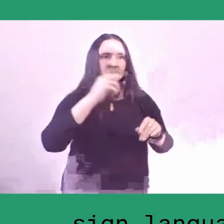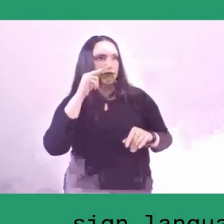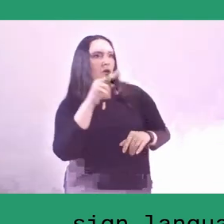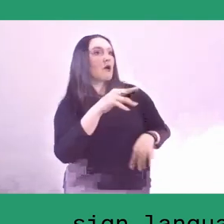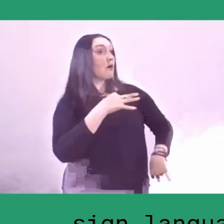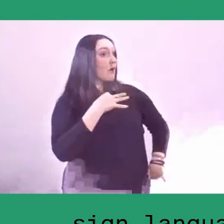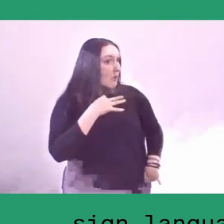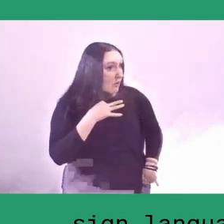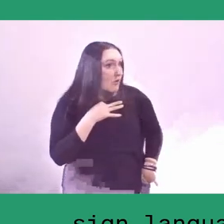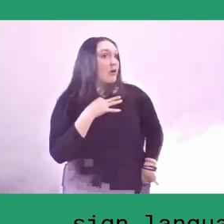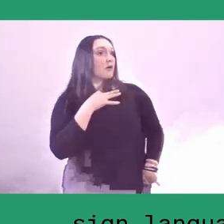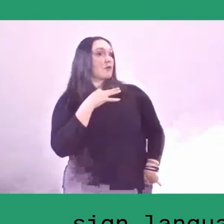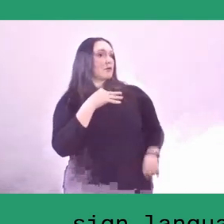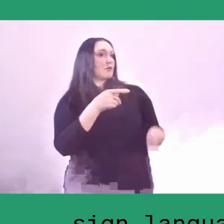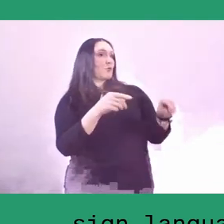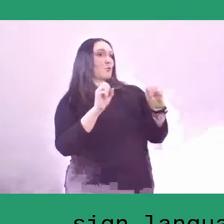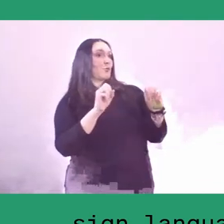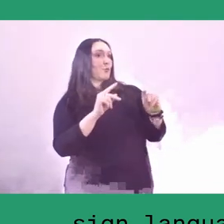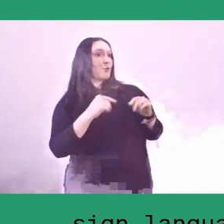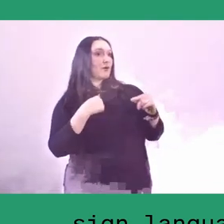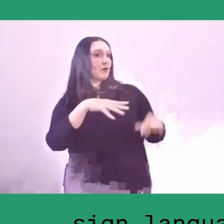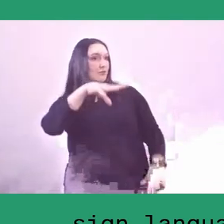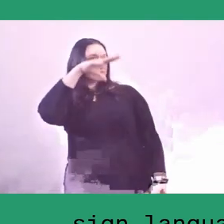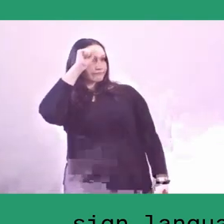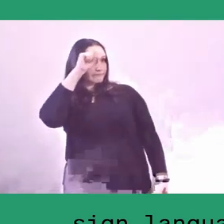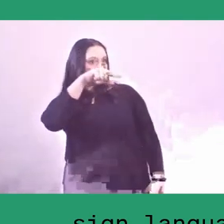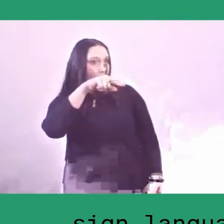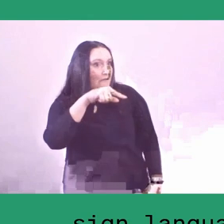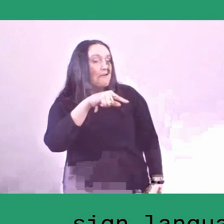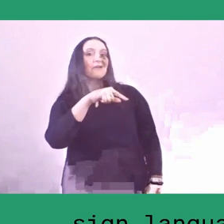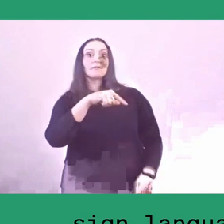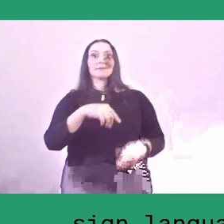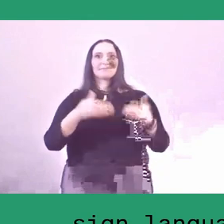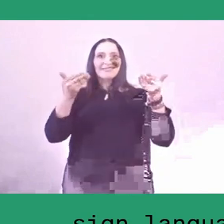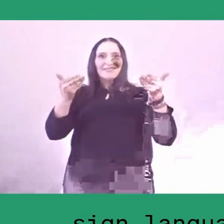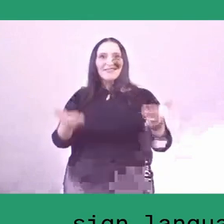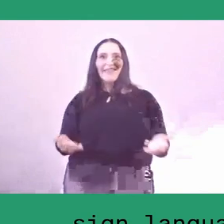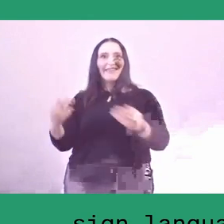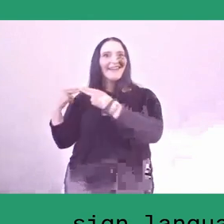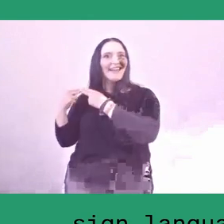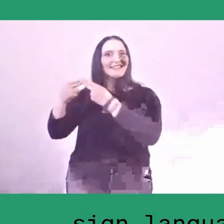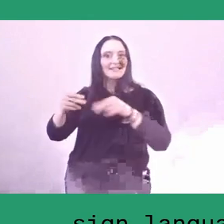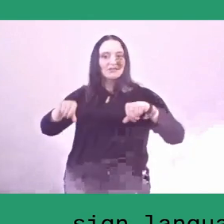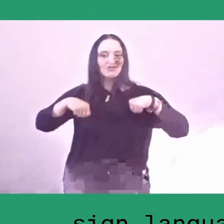and today's generation, especially those living in the city,